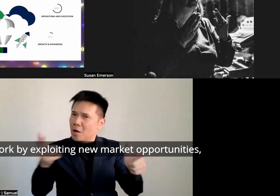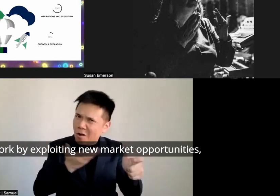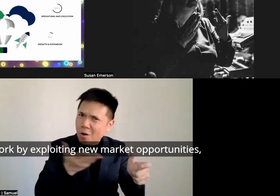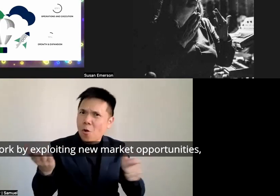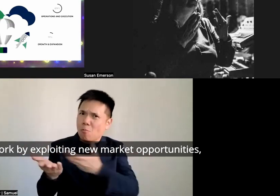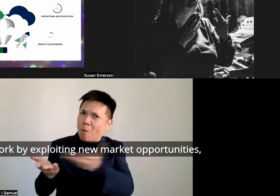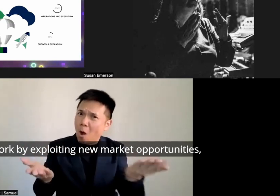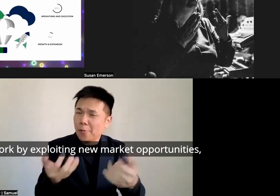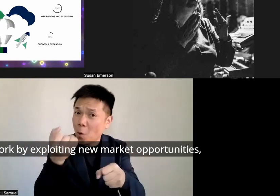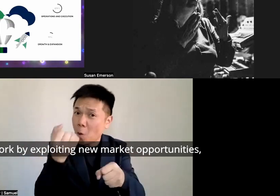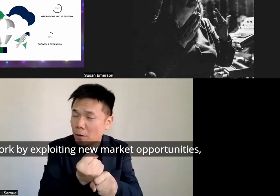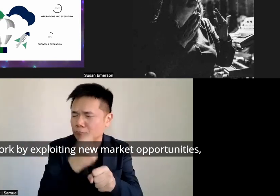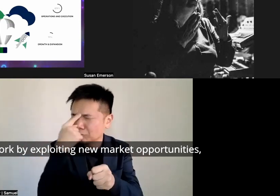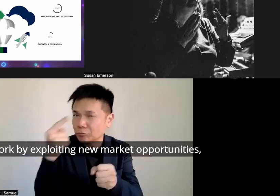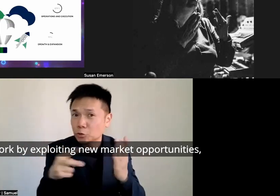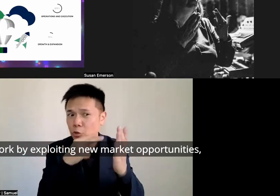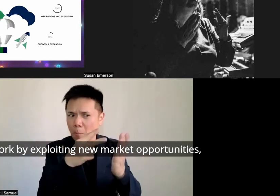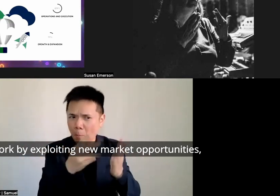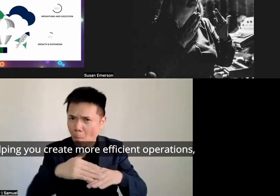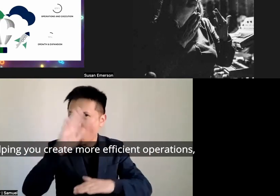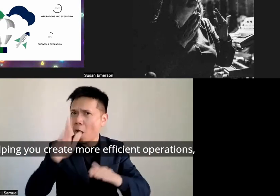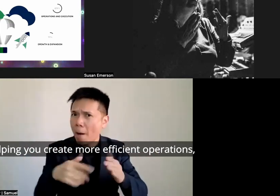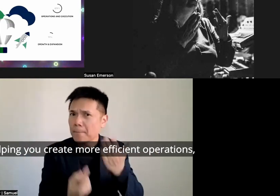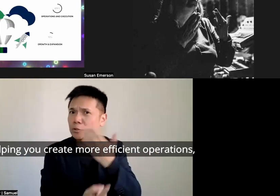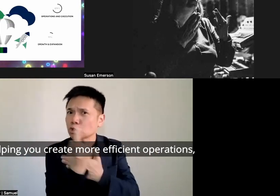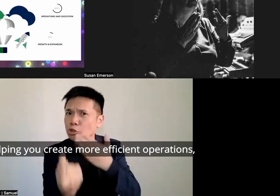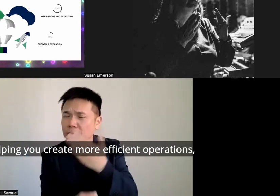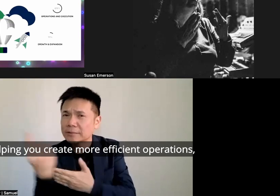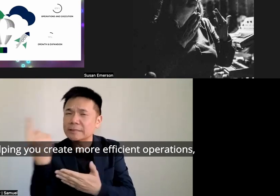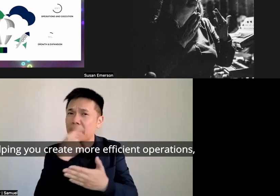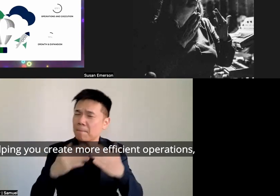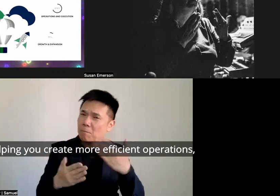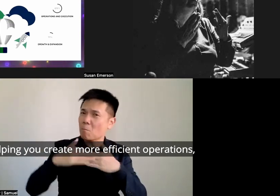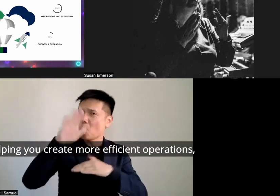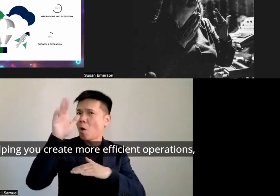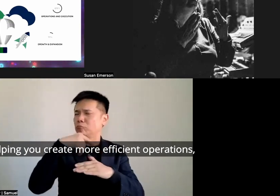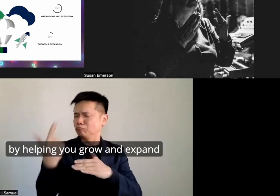by exploiting New Market opportunities by helping you create more efficient operation ations by